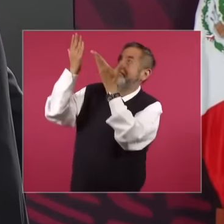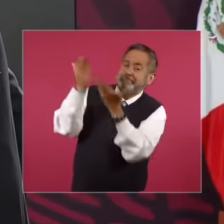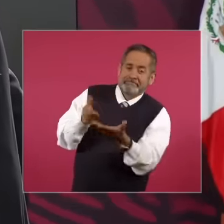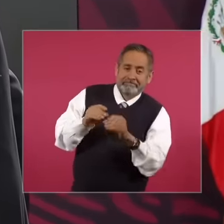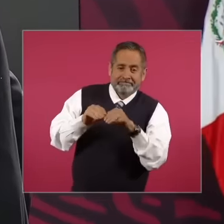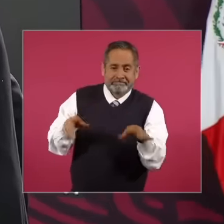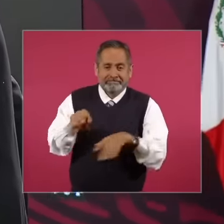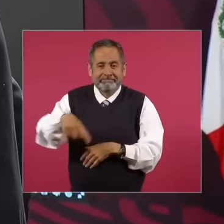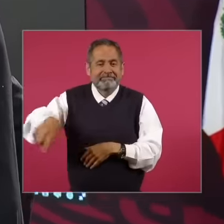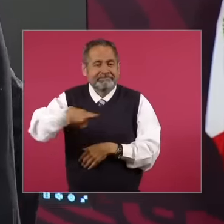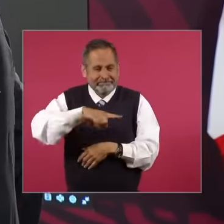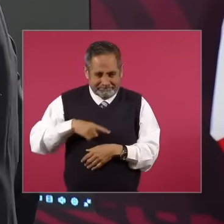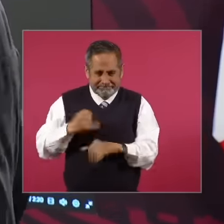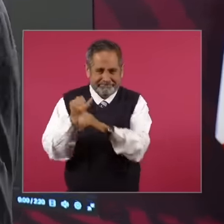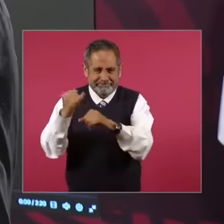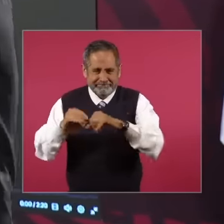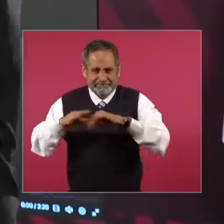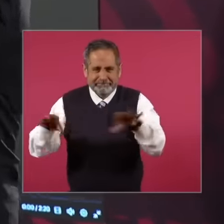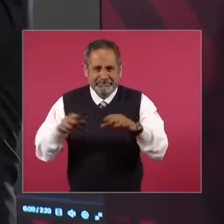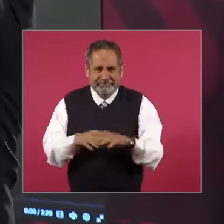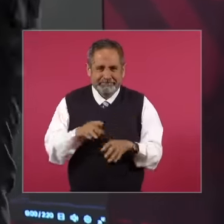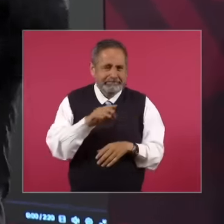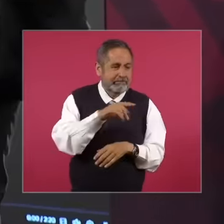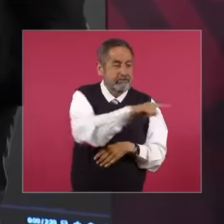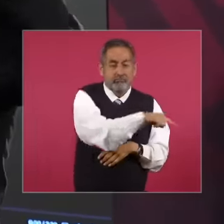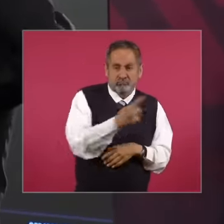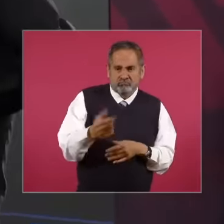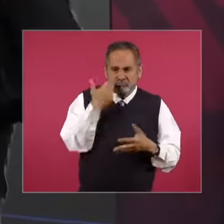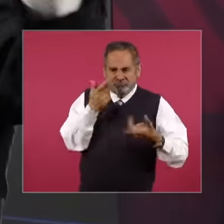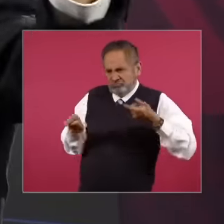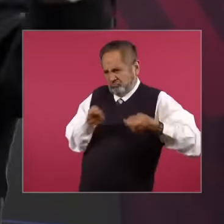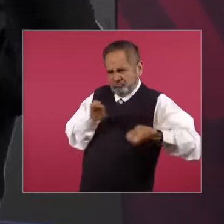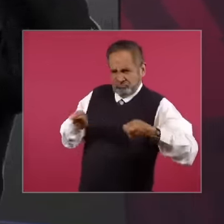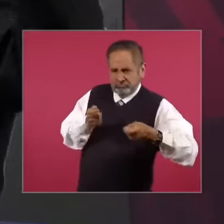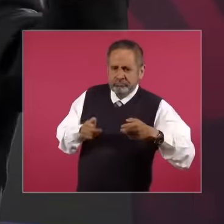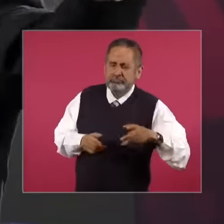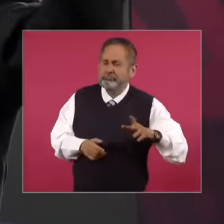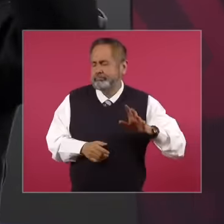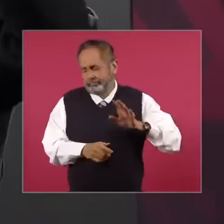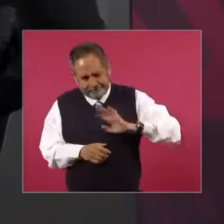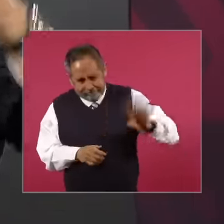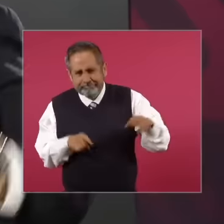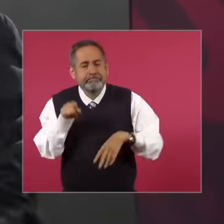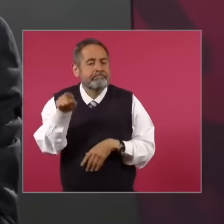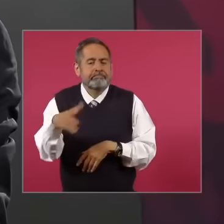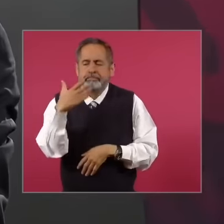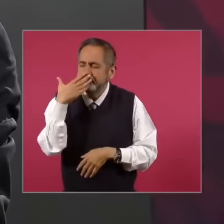regardless of whether they want to control them now, not also the potentates